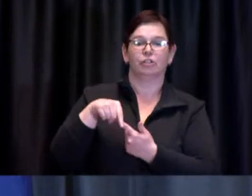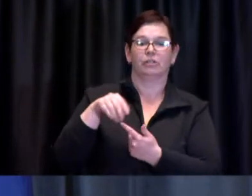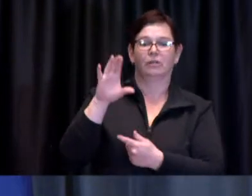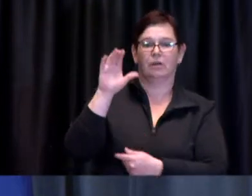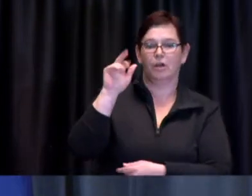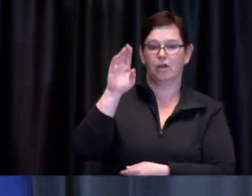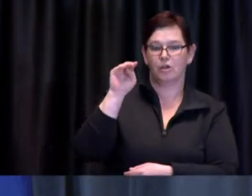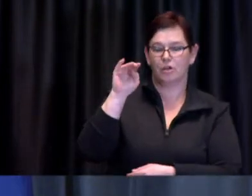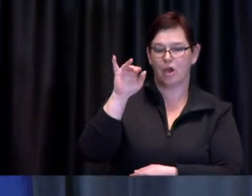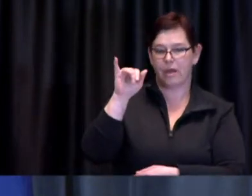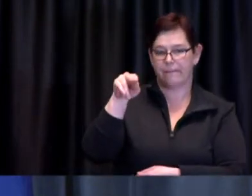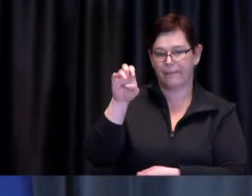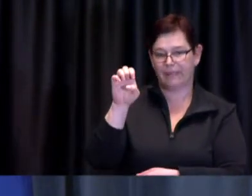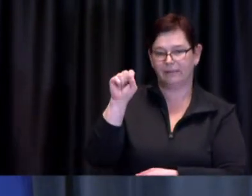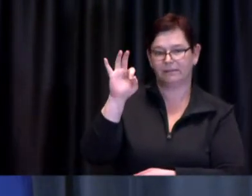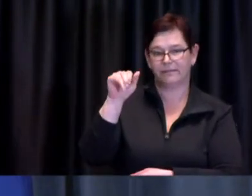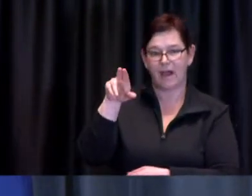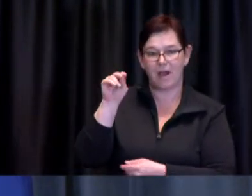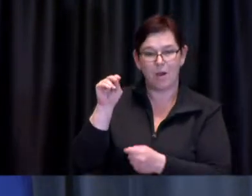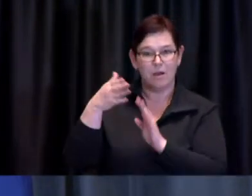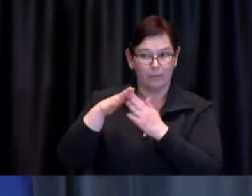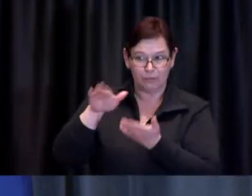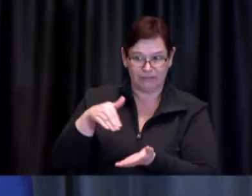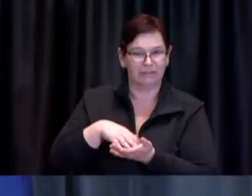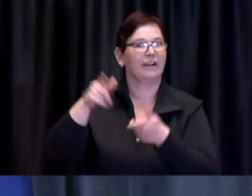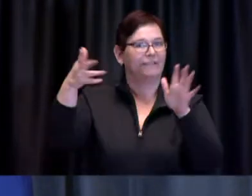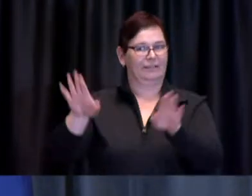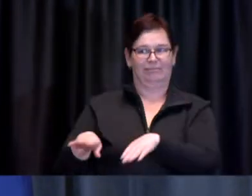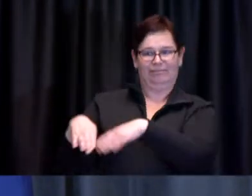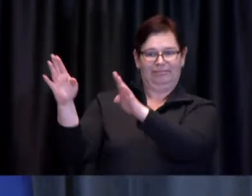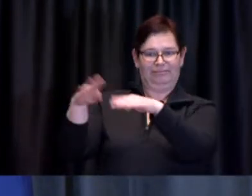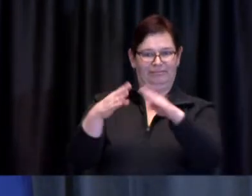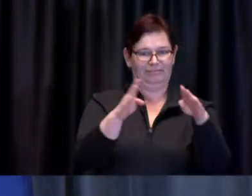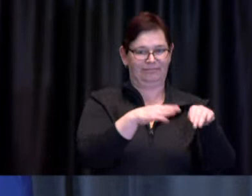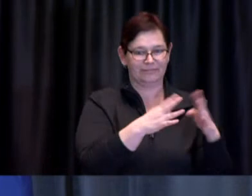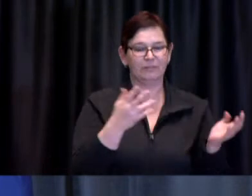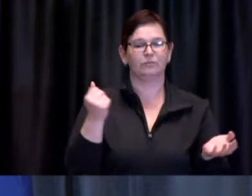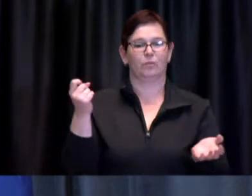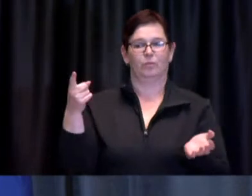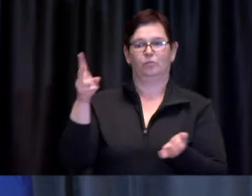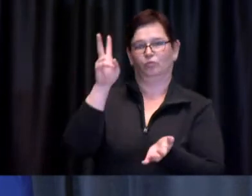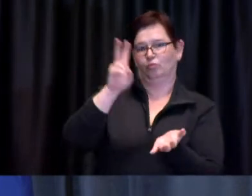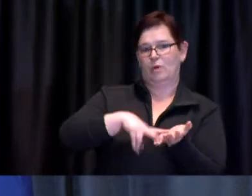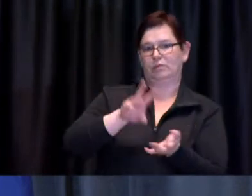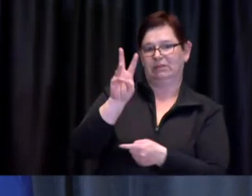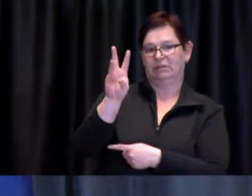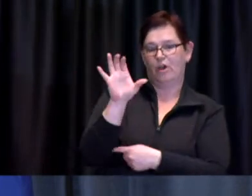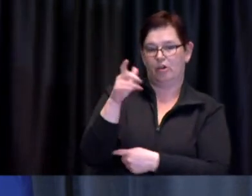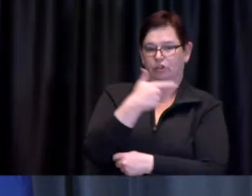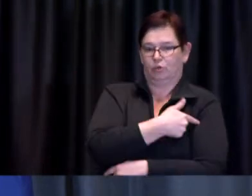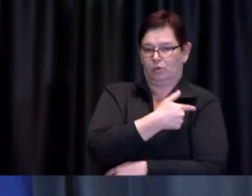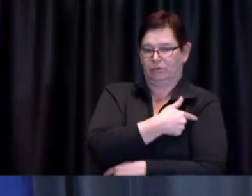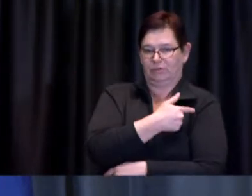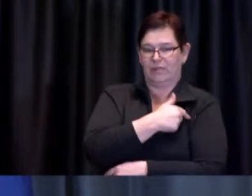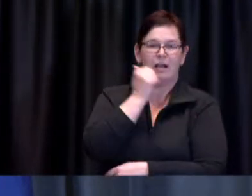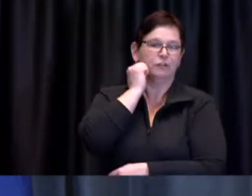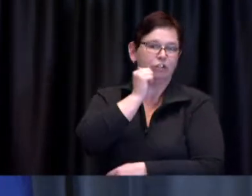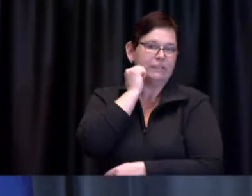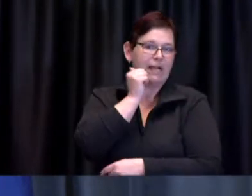are now in operation ,delivering 2,680 doses of vaccine each day, between the three of them.